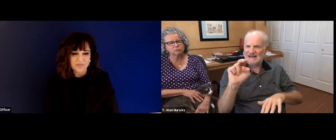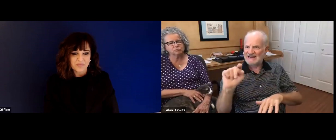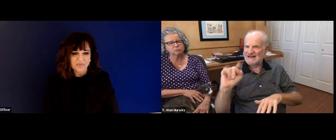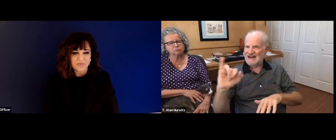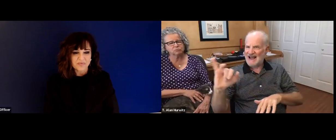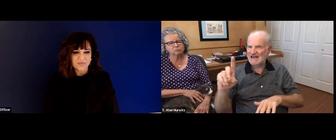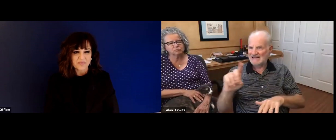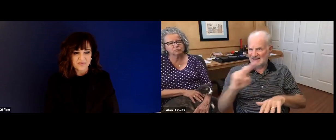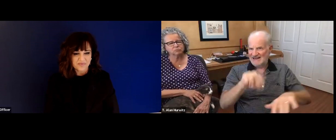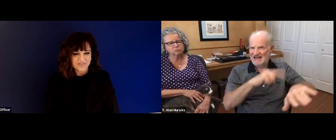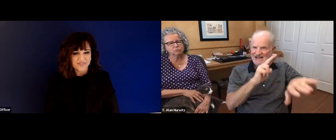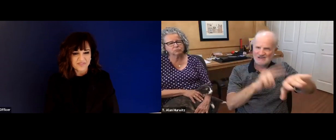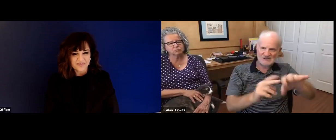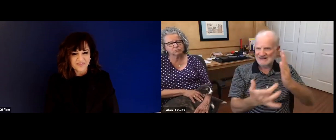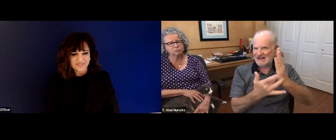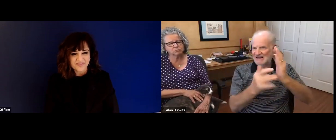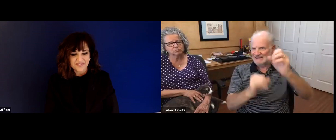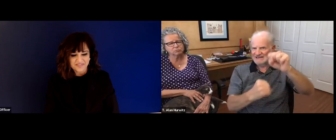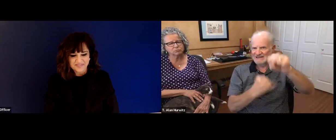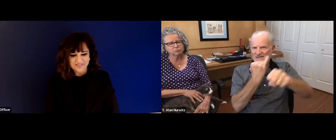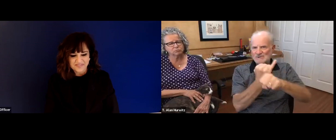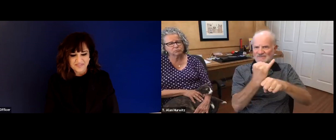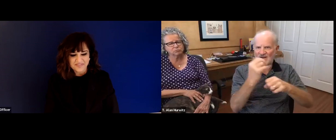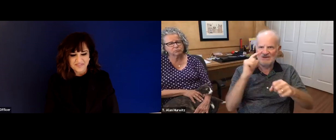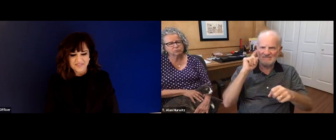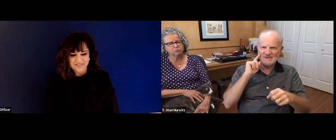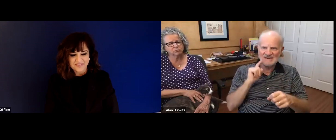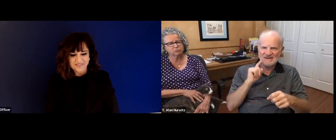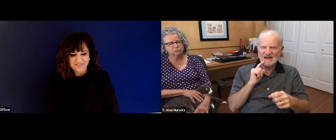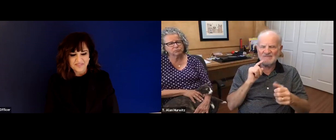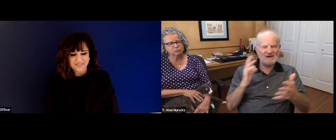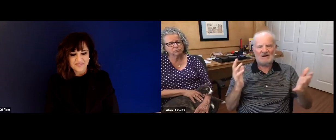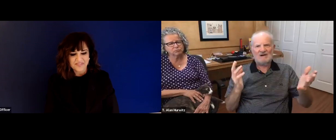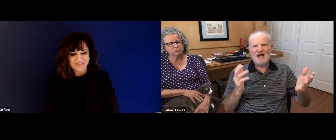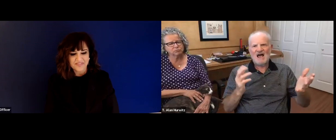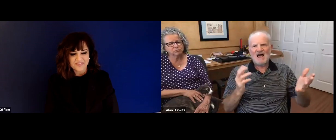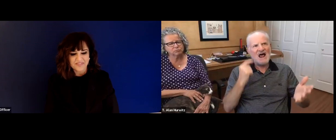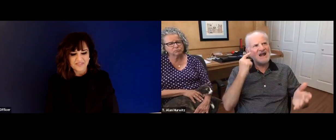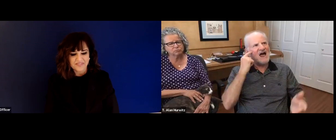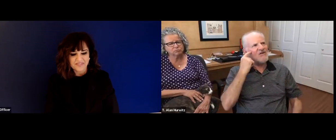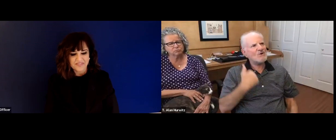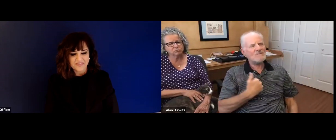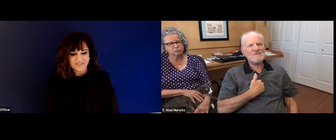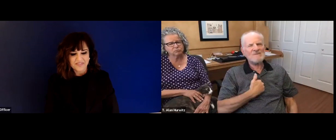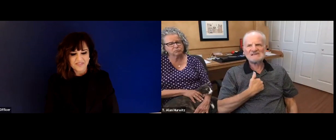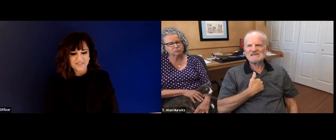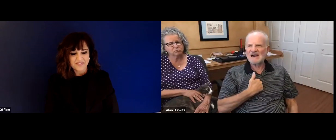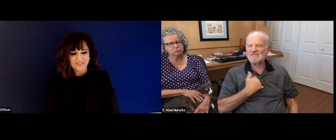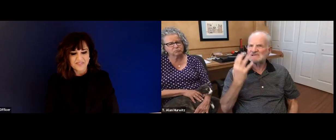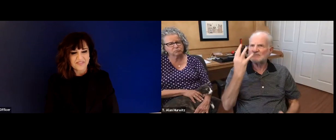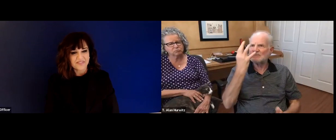engineer. And then a few years later, and T ID was established